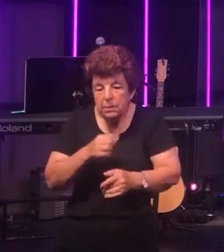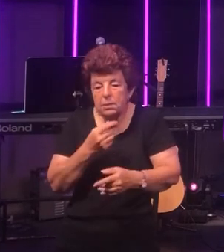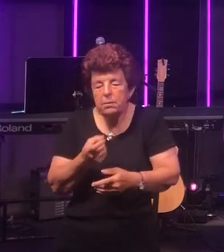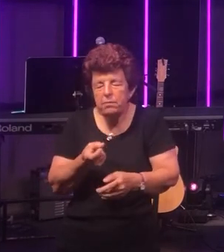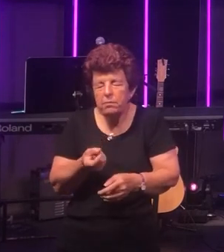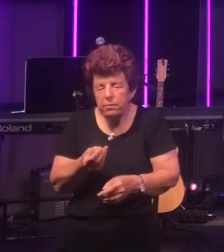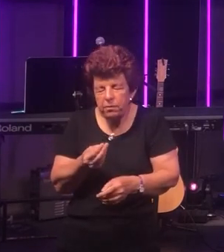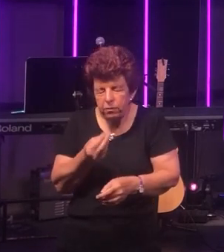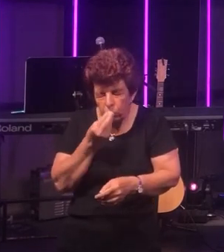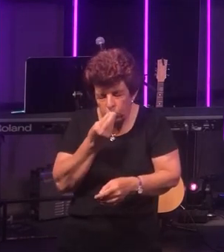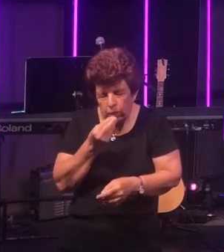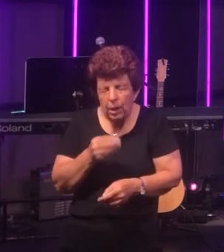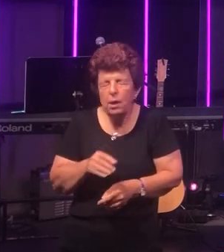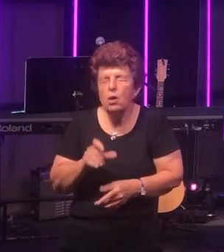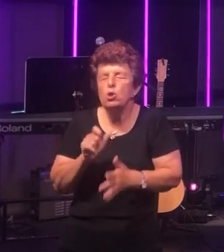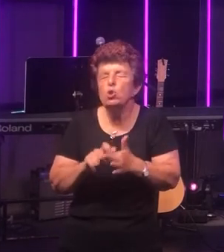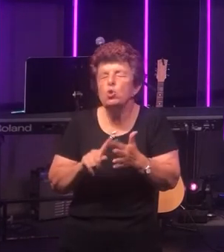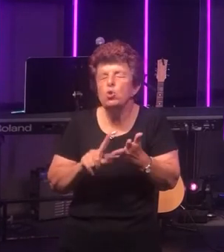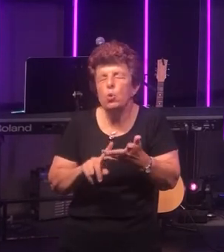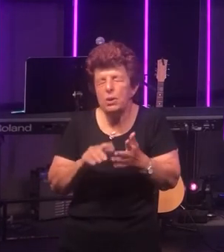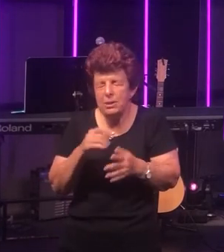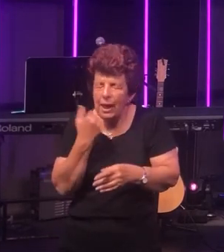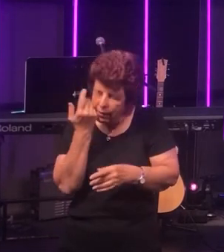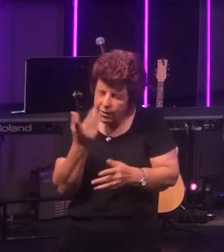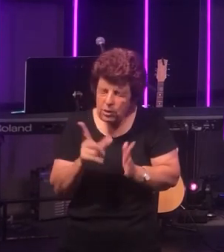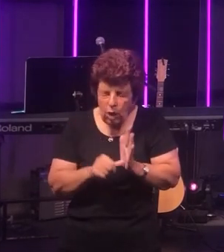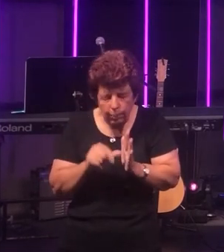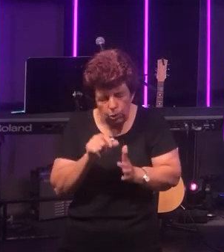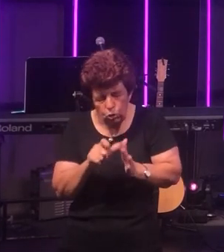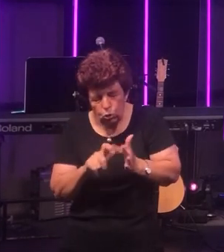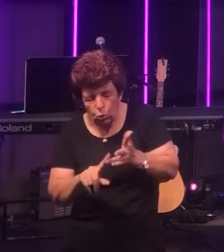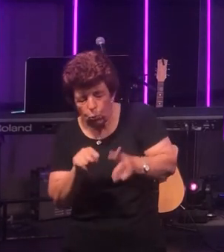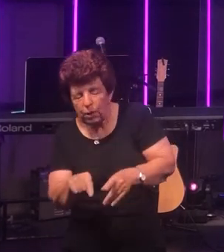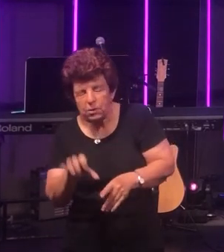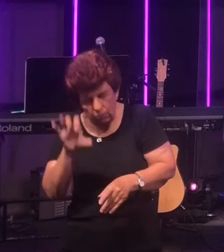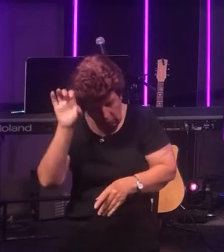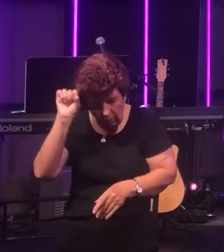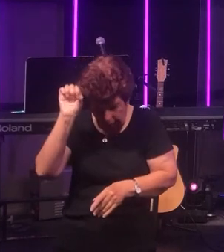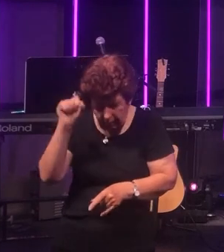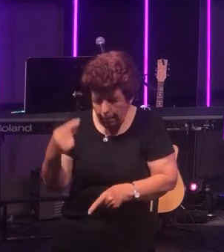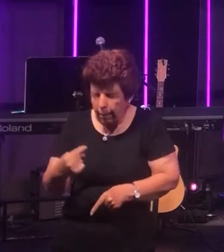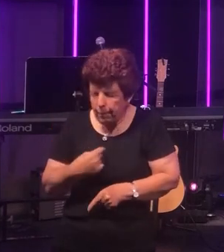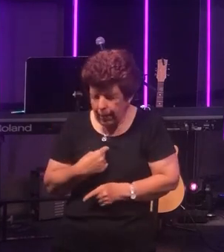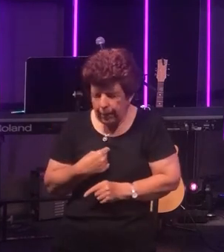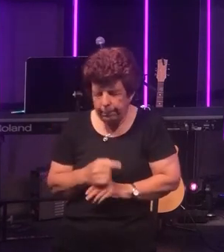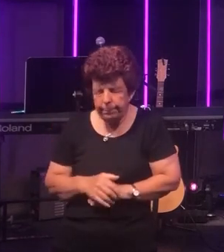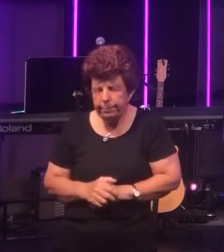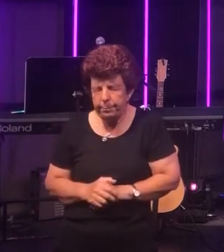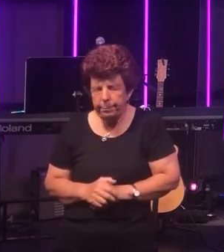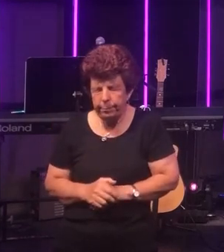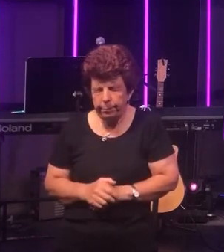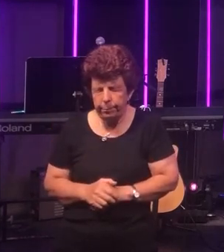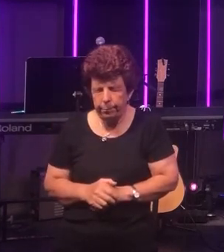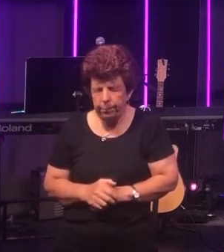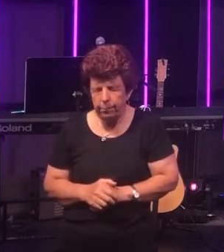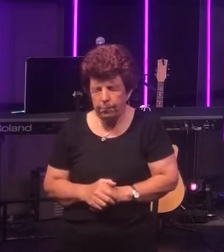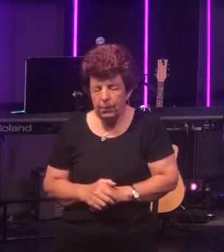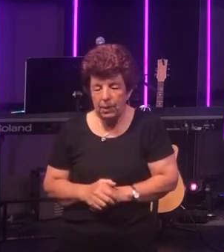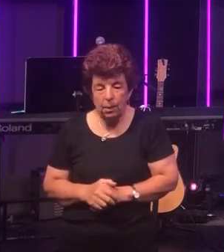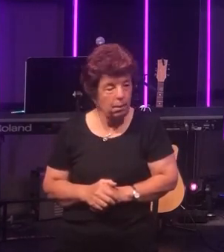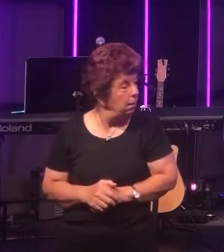them, "do this each time you do it - do it in remembrance of me".